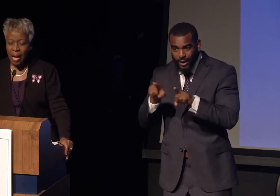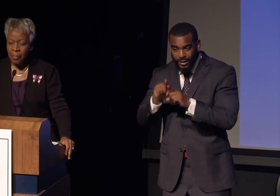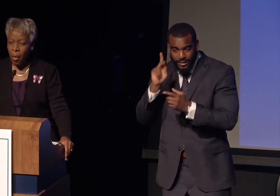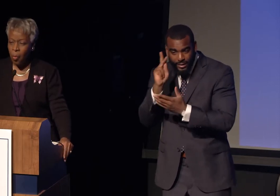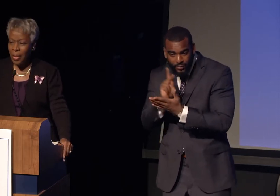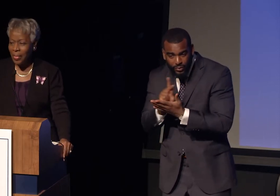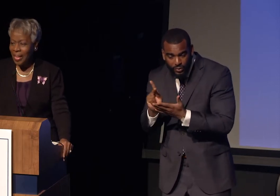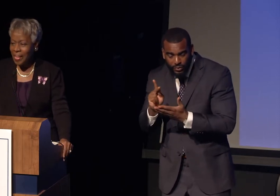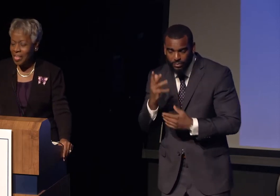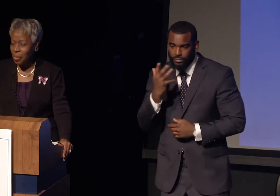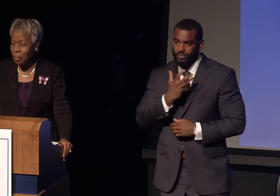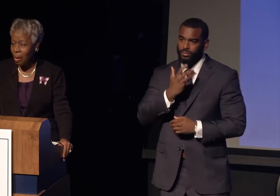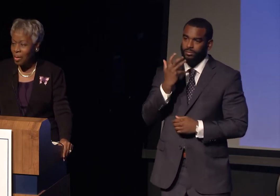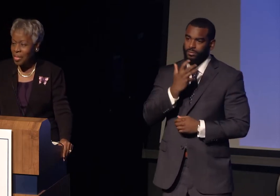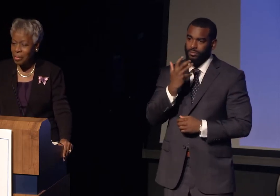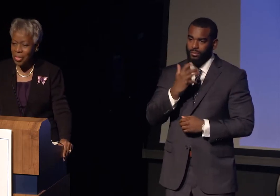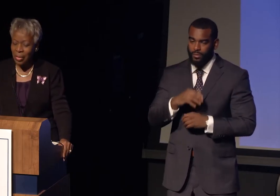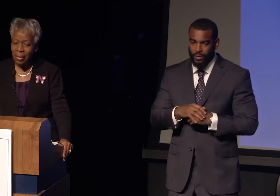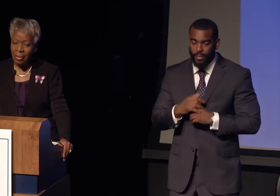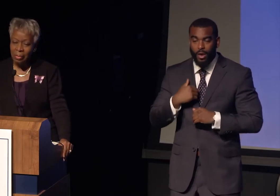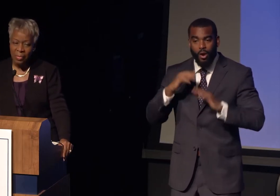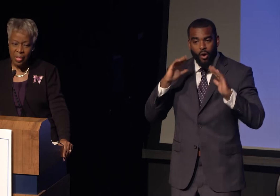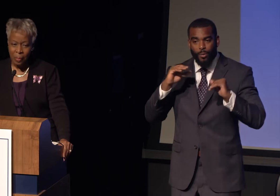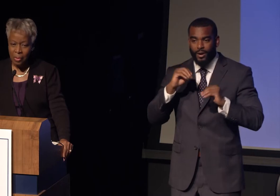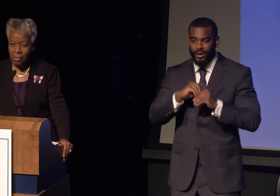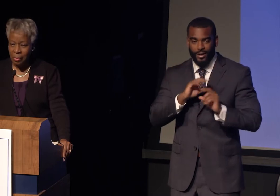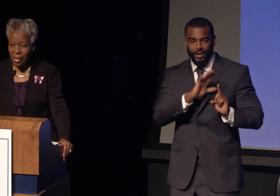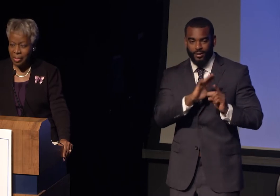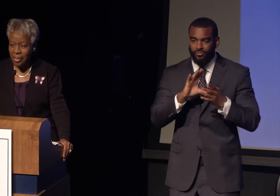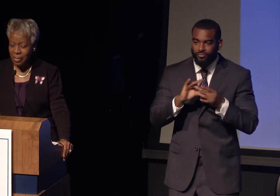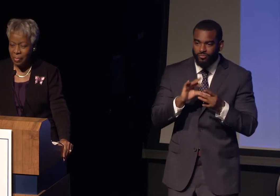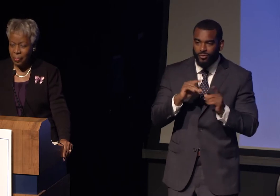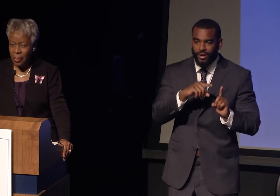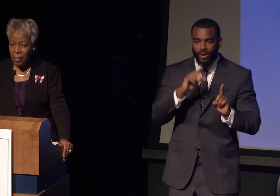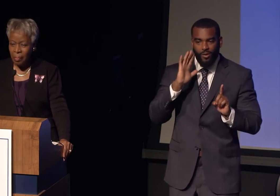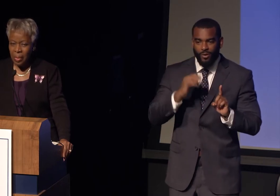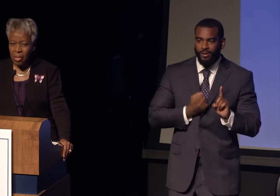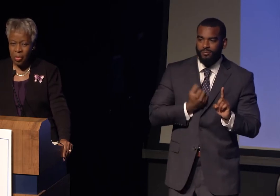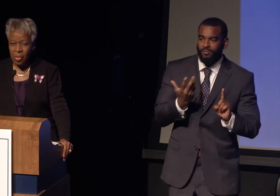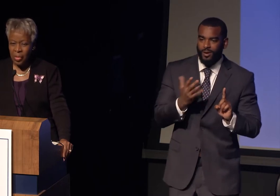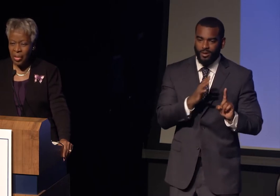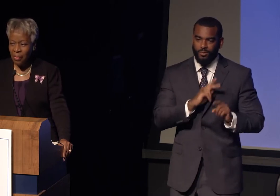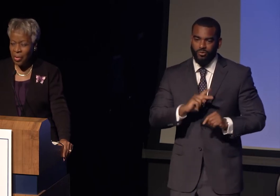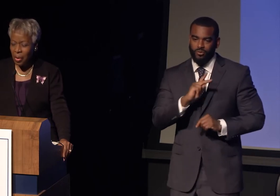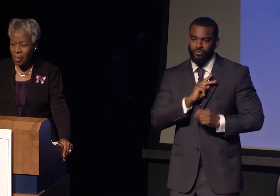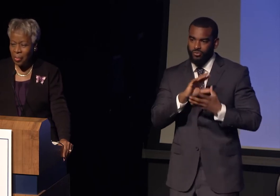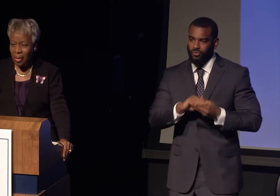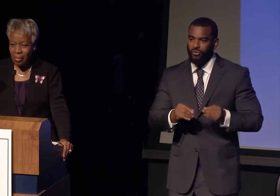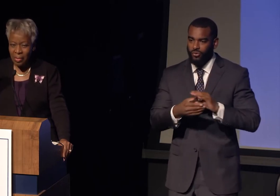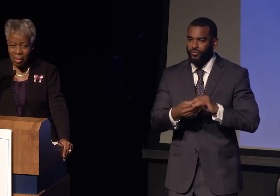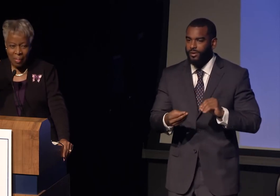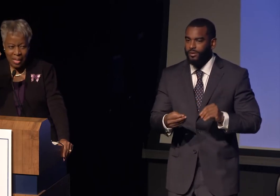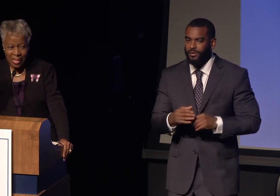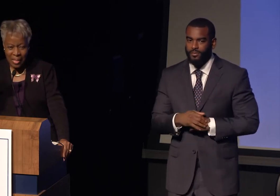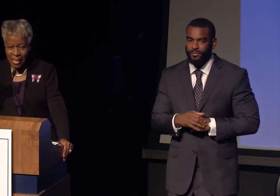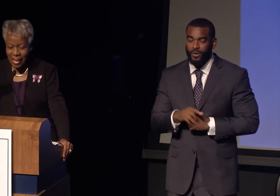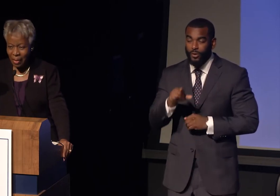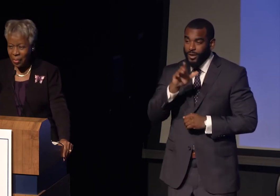I'm hoping he'll share a little of his personal narrative. Because you never know if somebody sitting out there